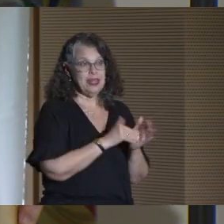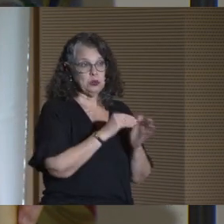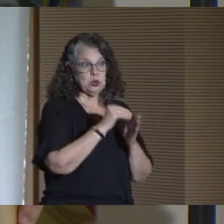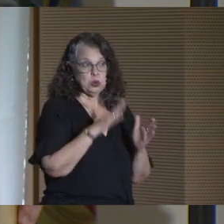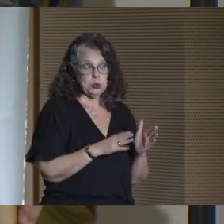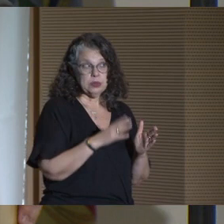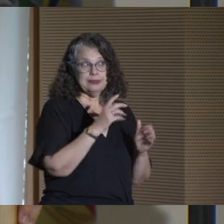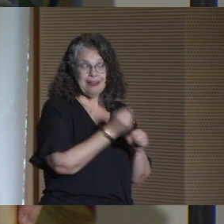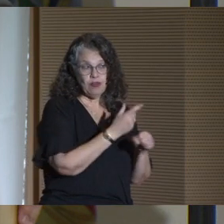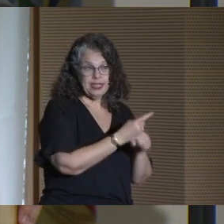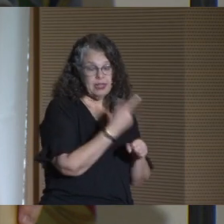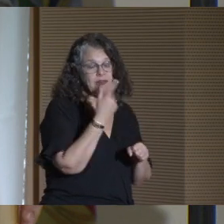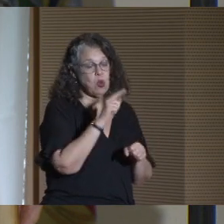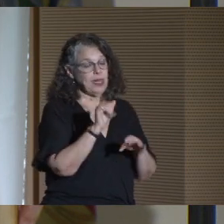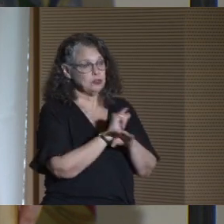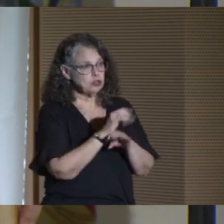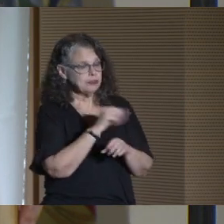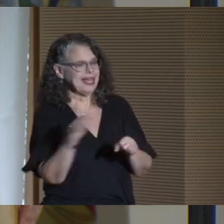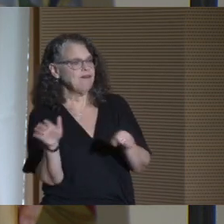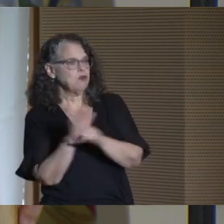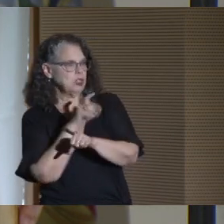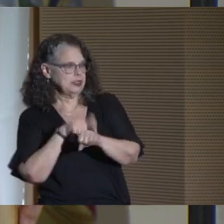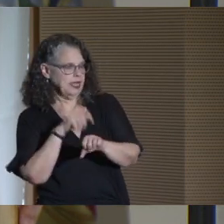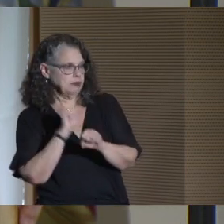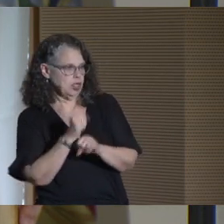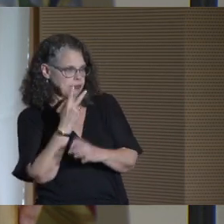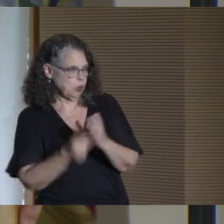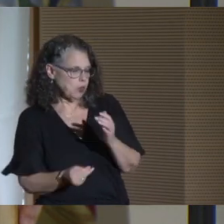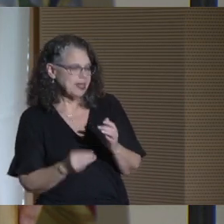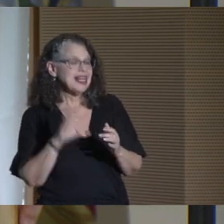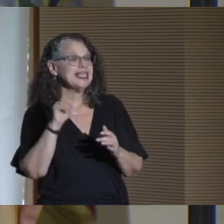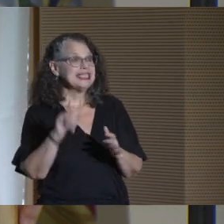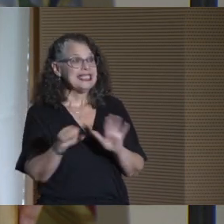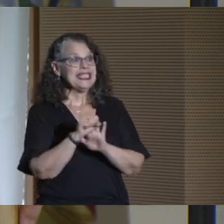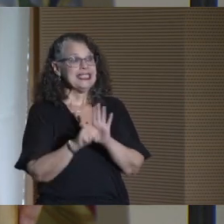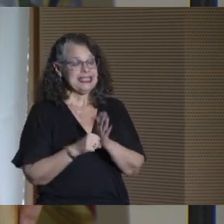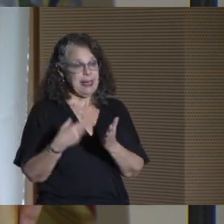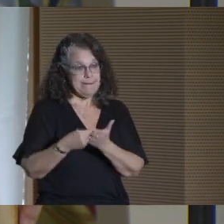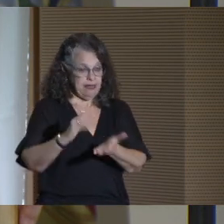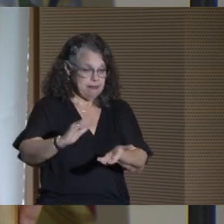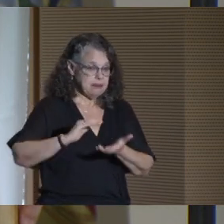for internships and full-time jobs. This city and state funding will give our students